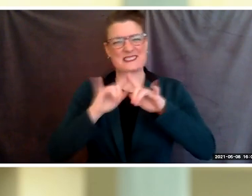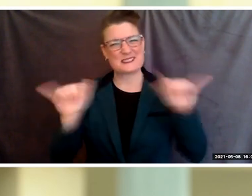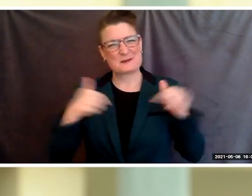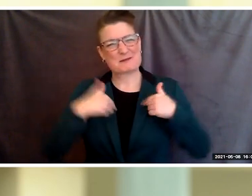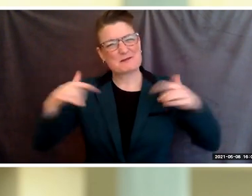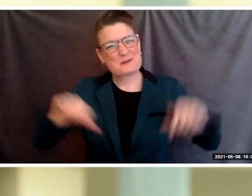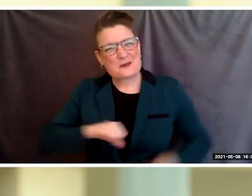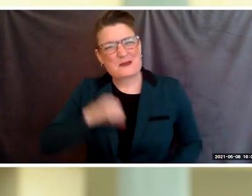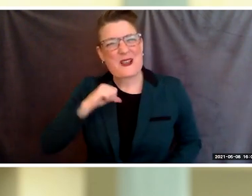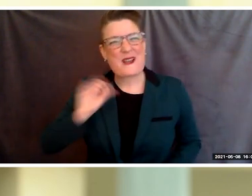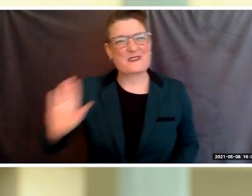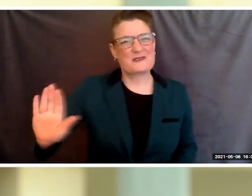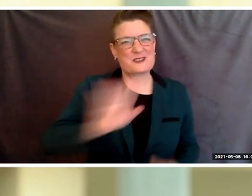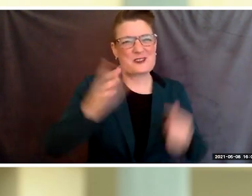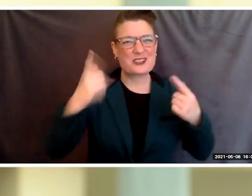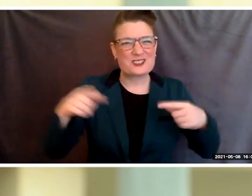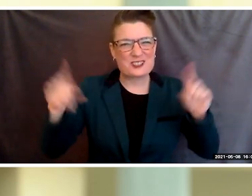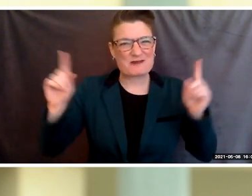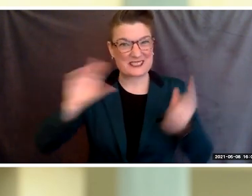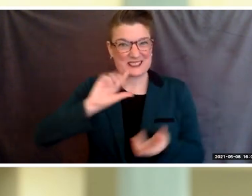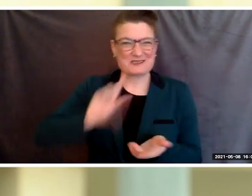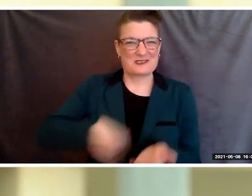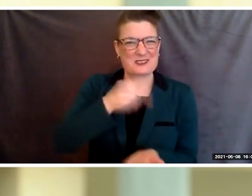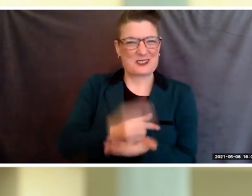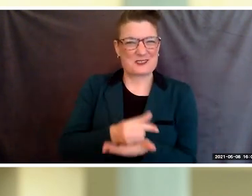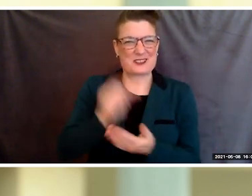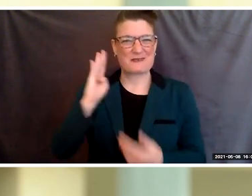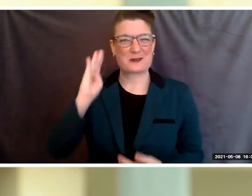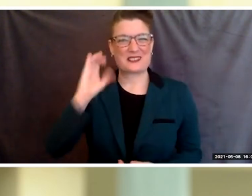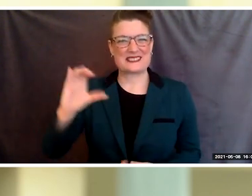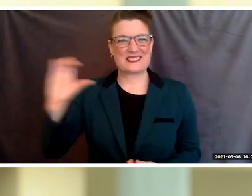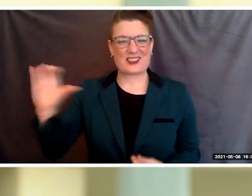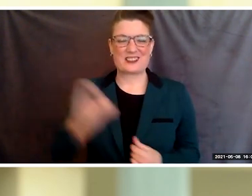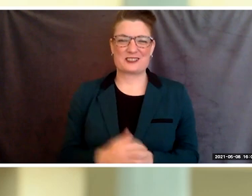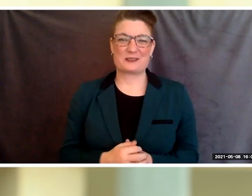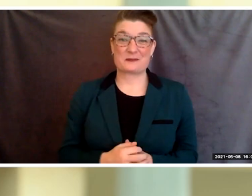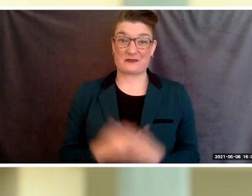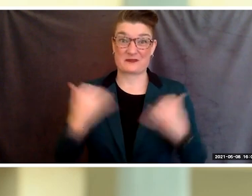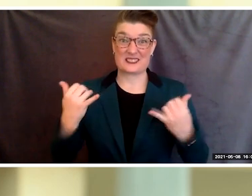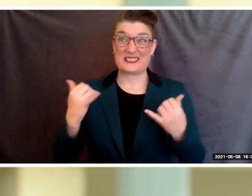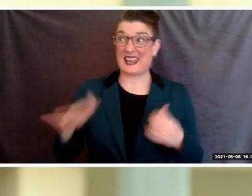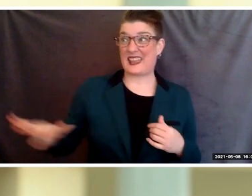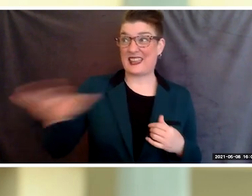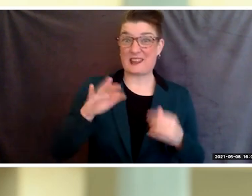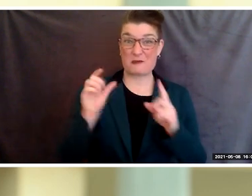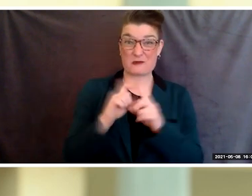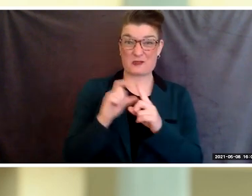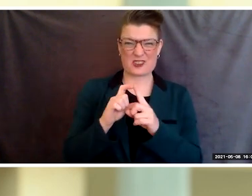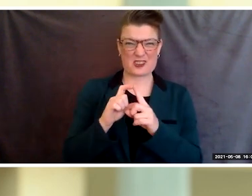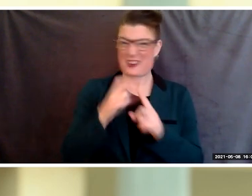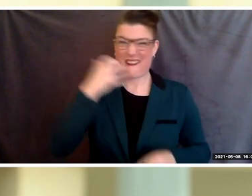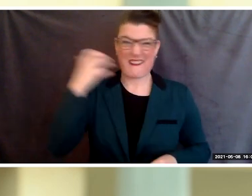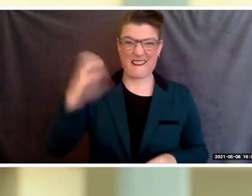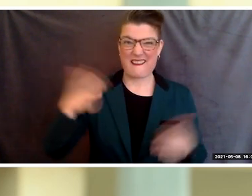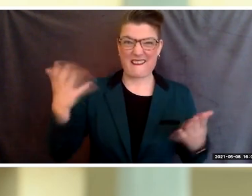from Berkeley City College. Now the word of the day is trailblazer. To each of you,